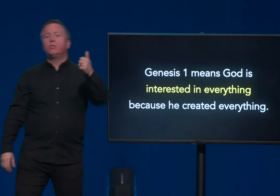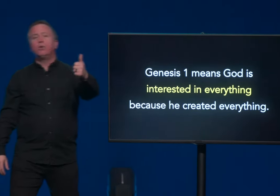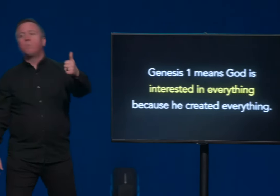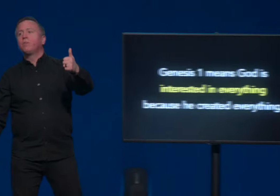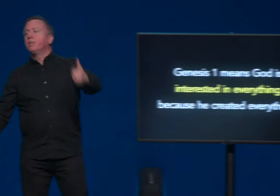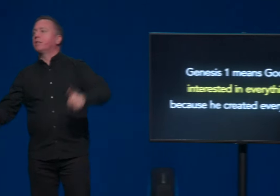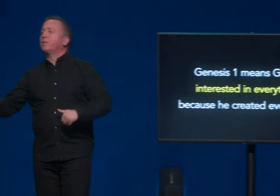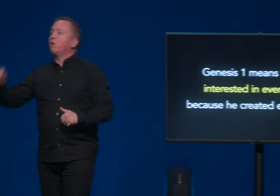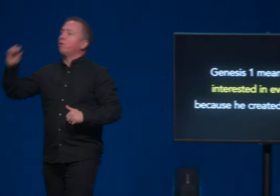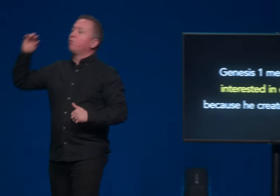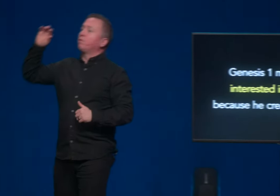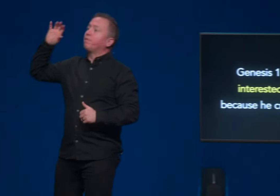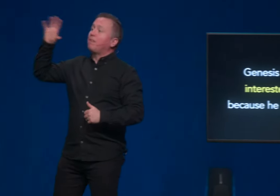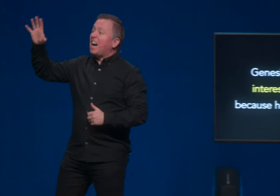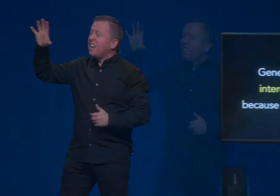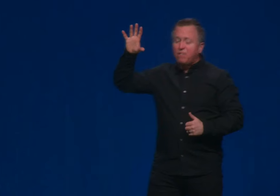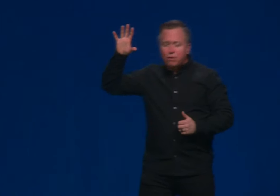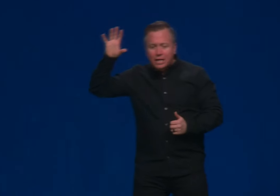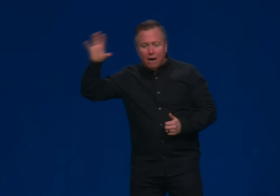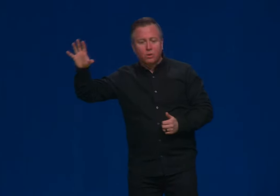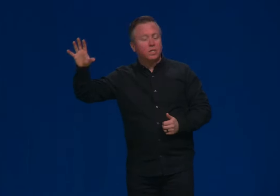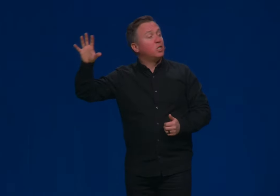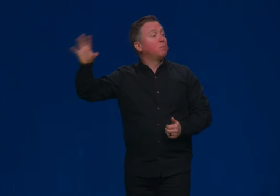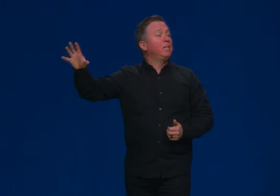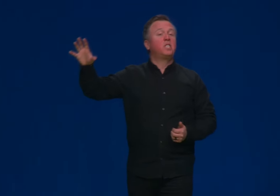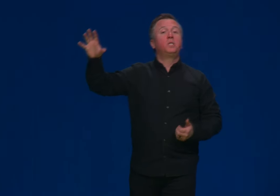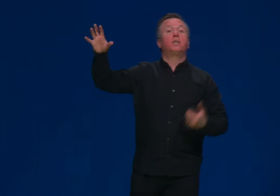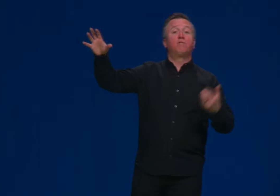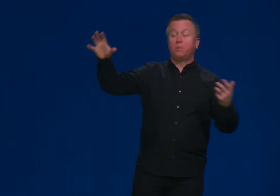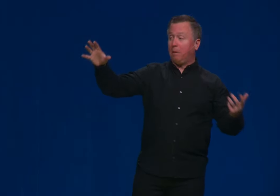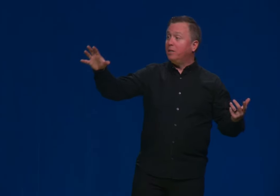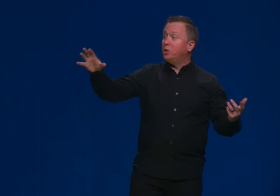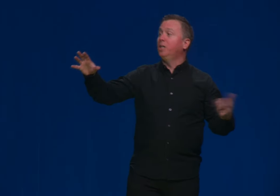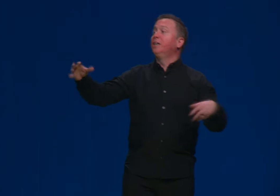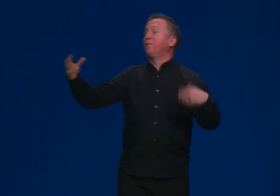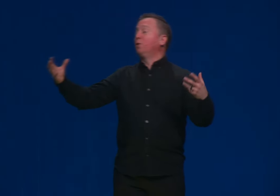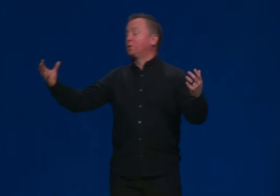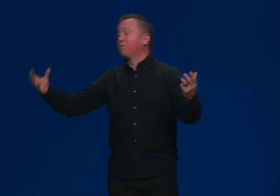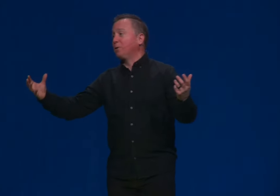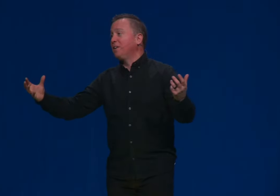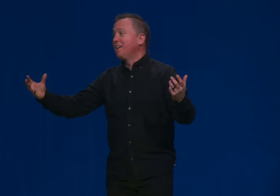Do you know that there are over 5000 species of sponge on the ocean floor?